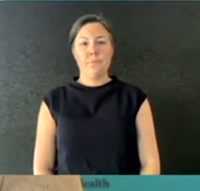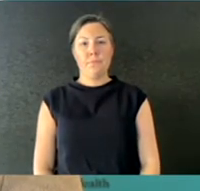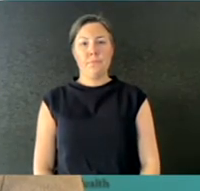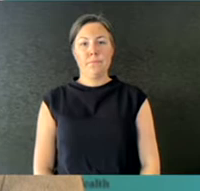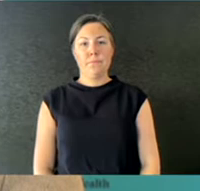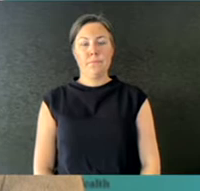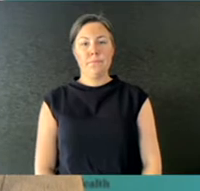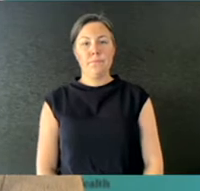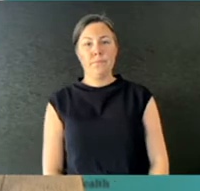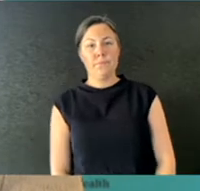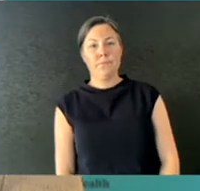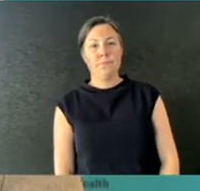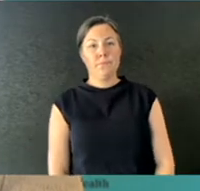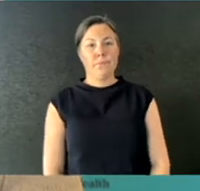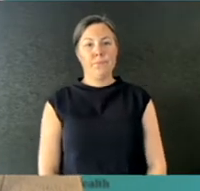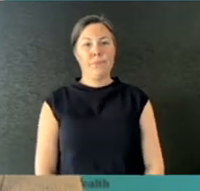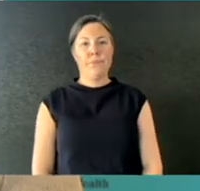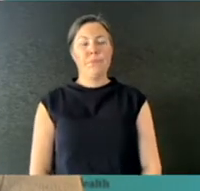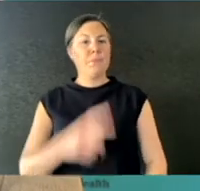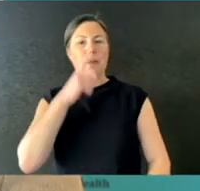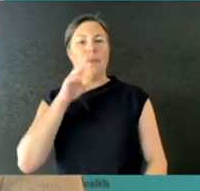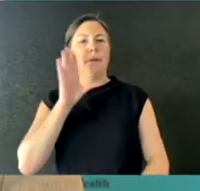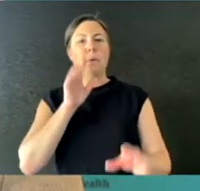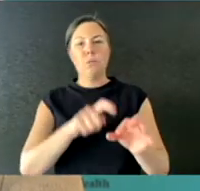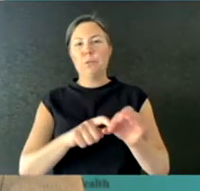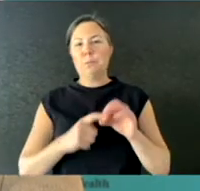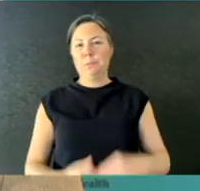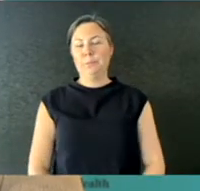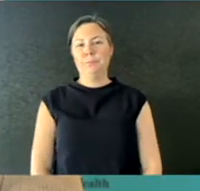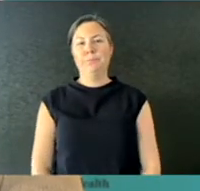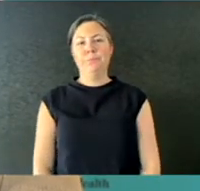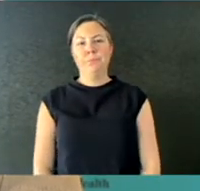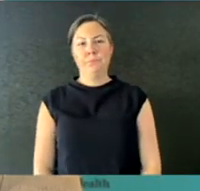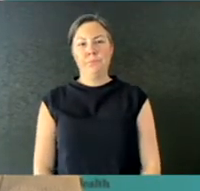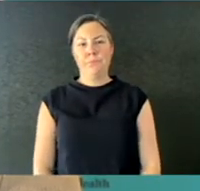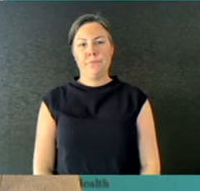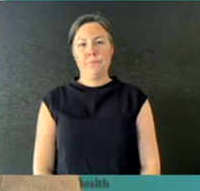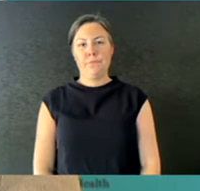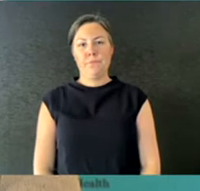numbers coming down faster than had been predicted. What's your understanding of where we are at in comparison with the Victorian roadmap